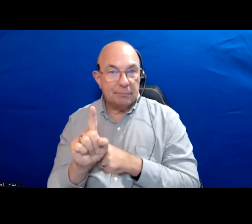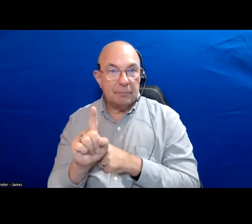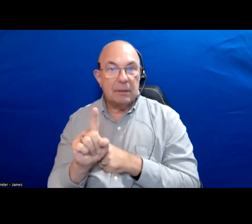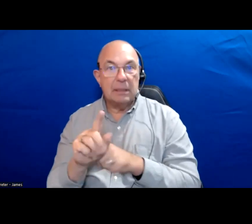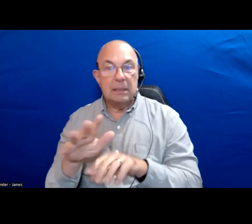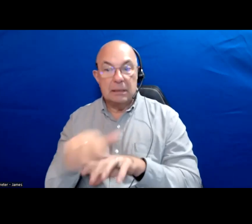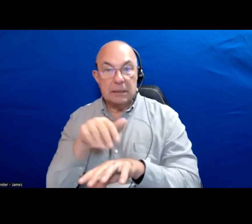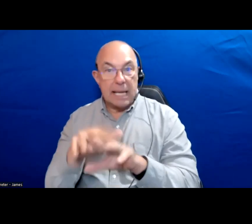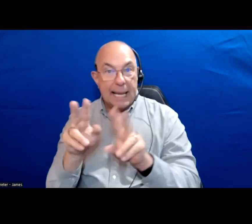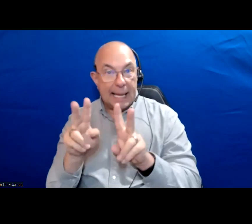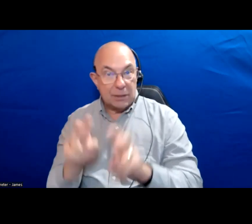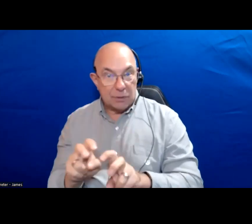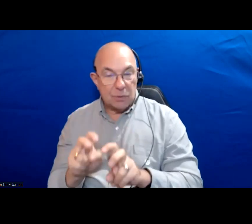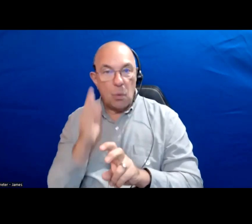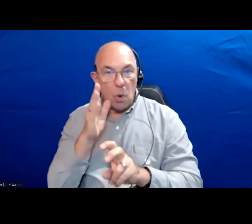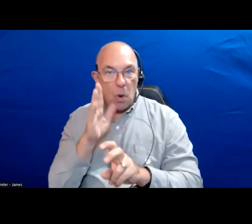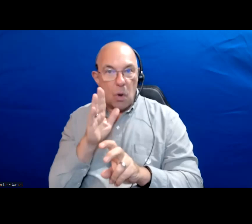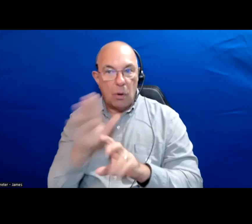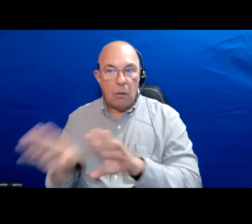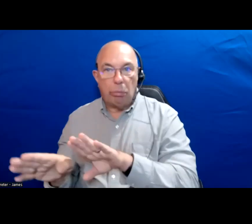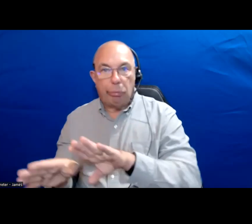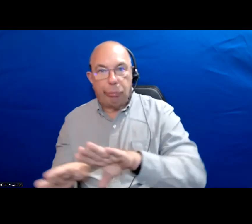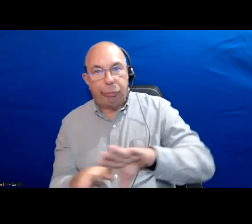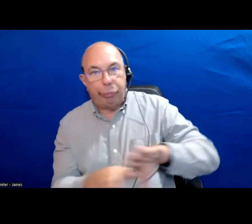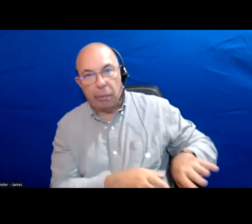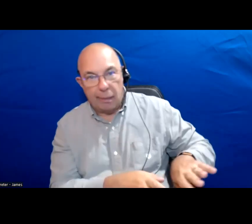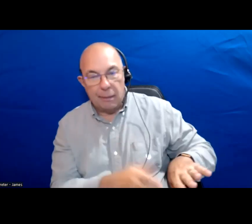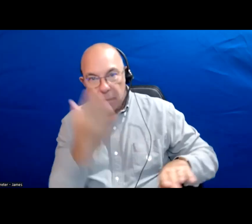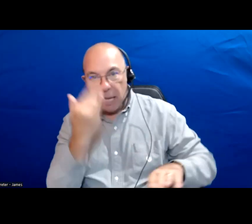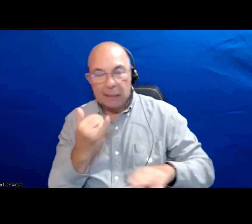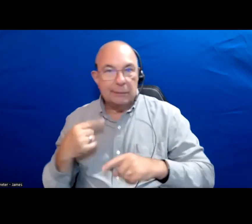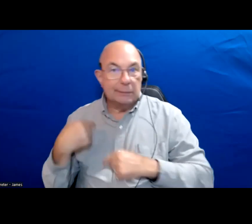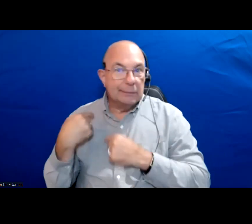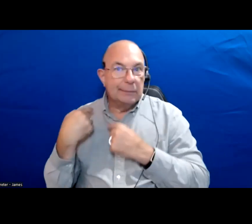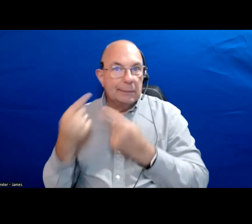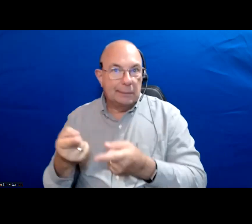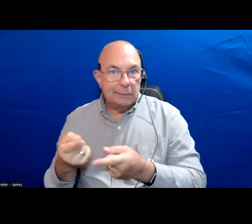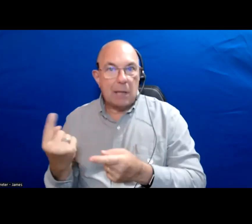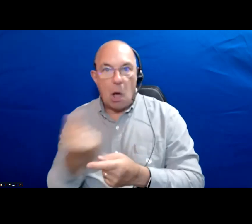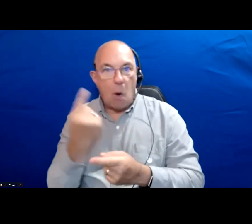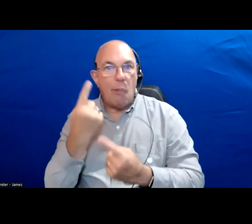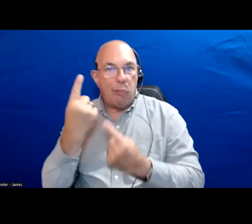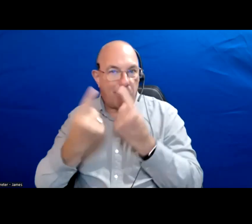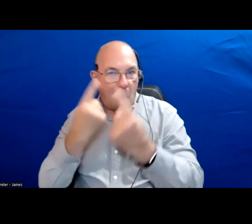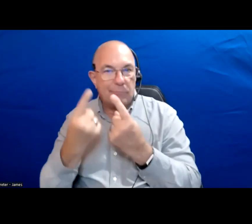issues will be pushed to the side because traditionally they have been thought of as